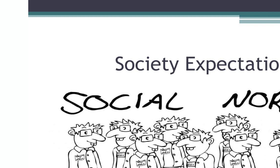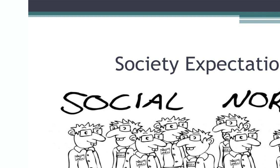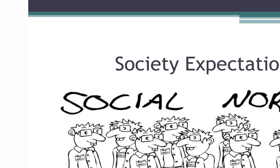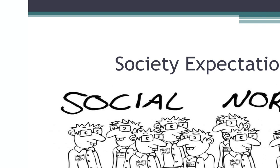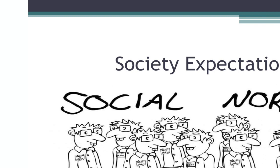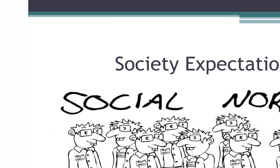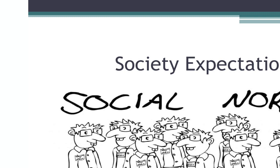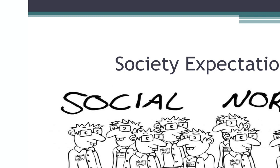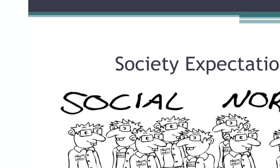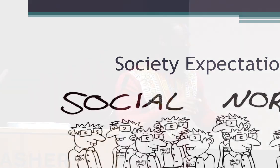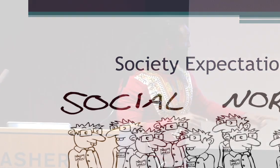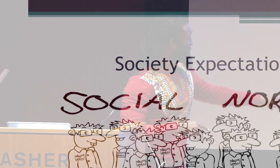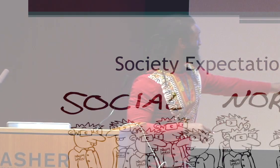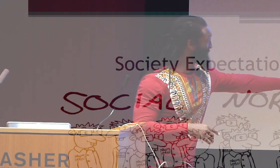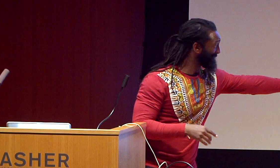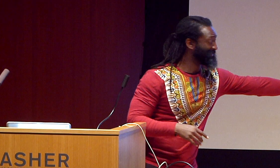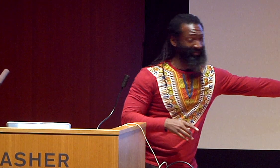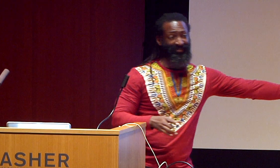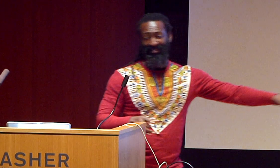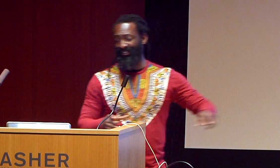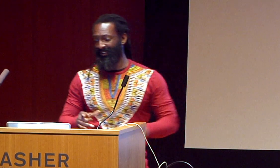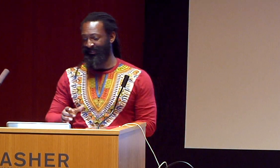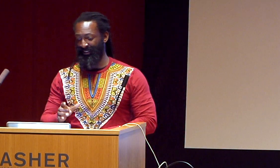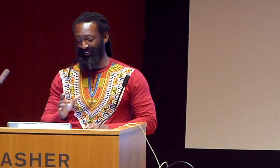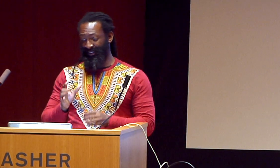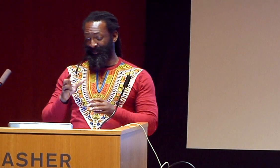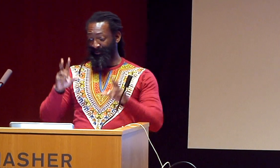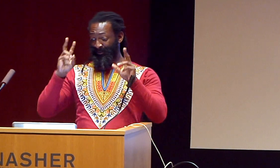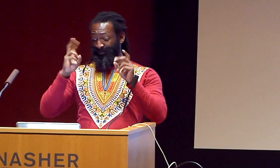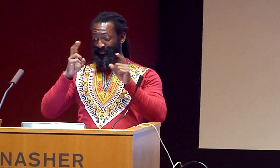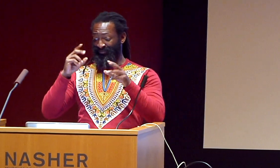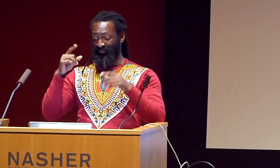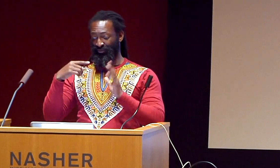Do you mind giving an audio description of this right here?